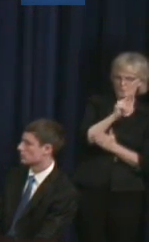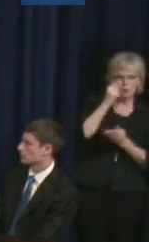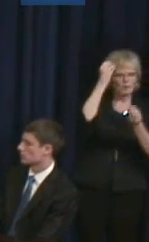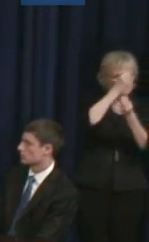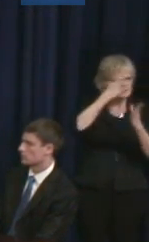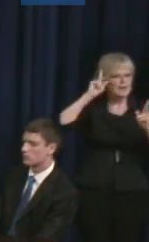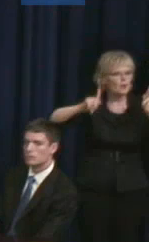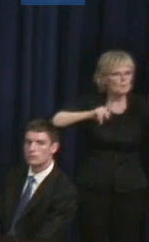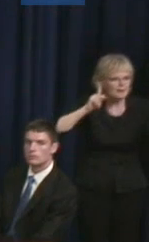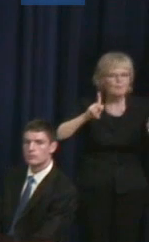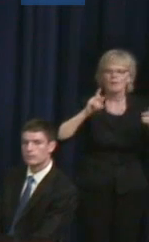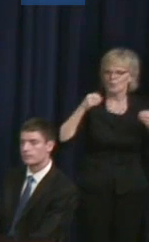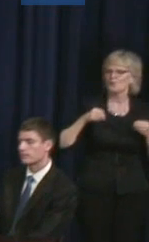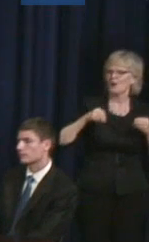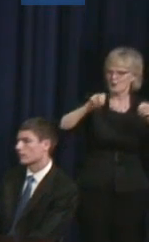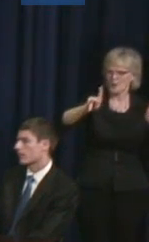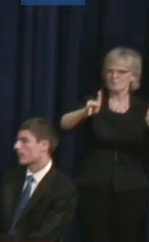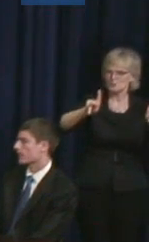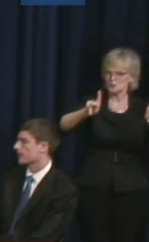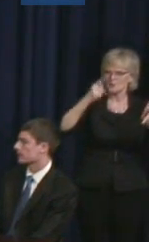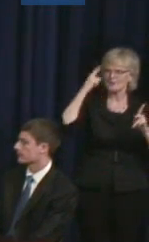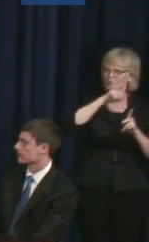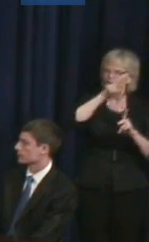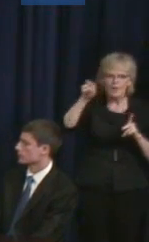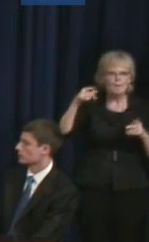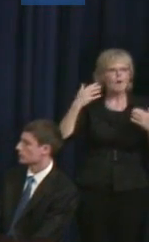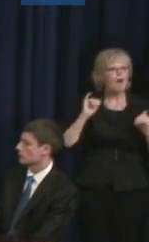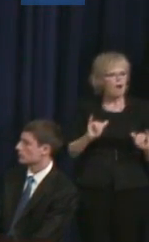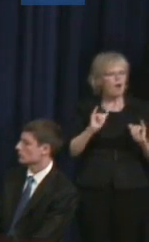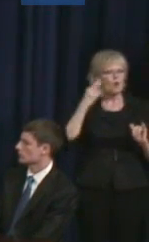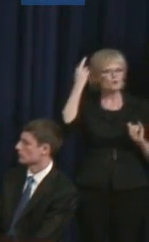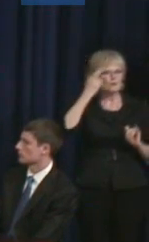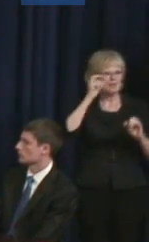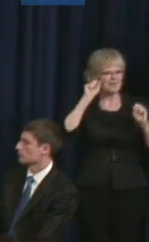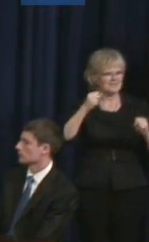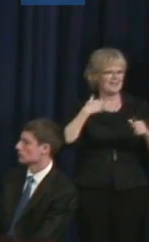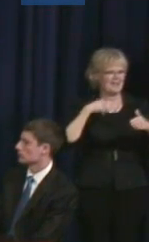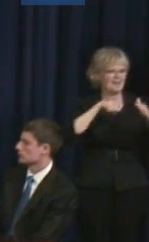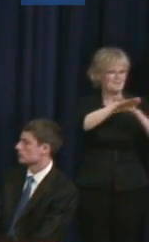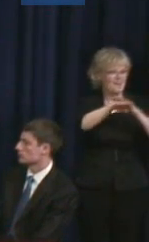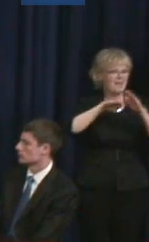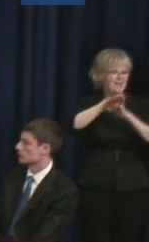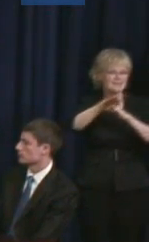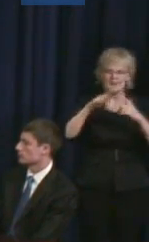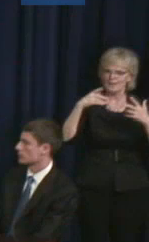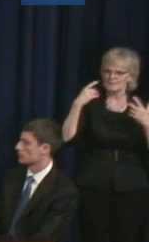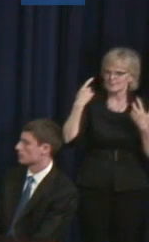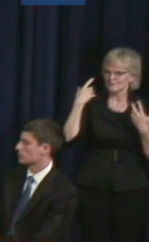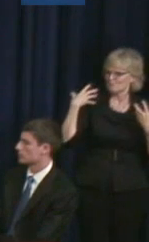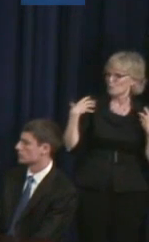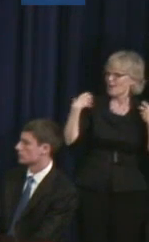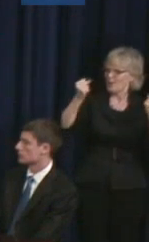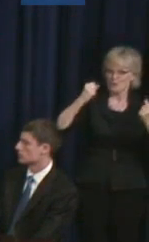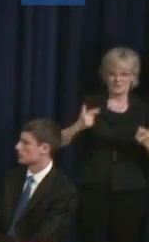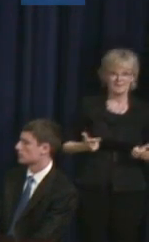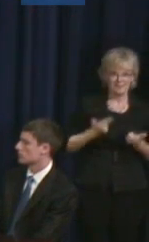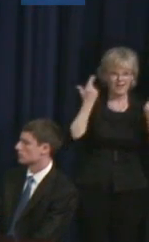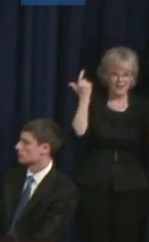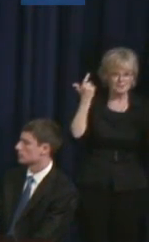opportunities for them to have access to healthy lives and college.